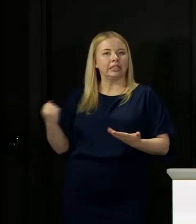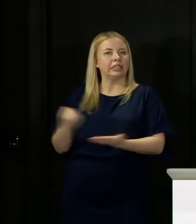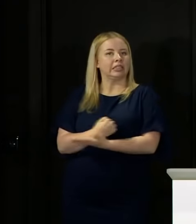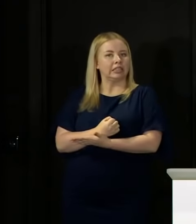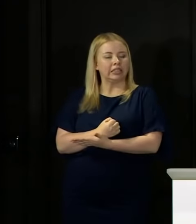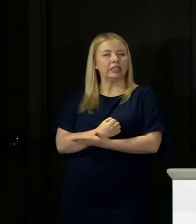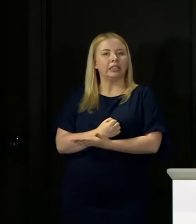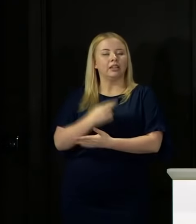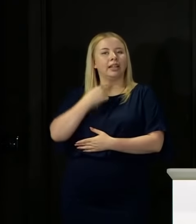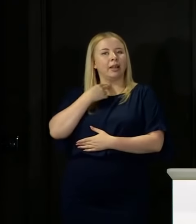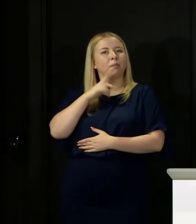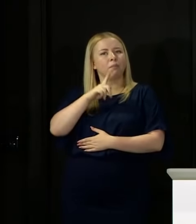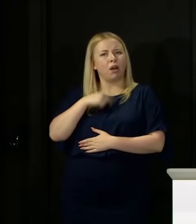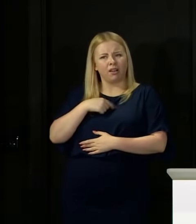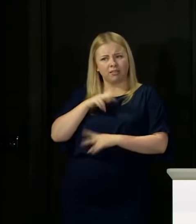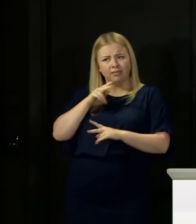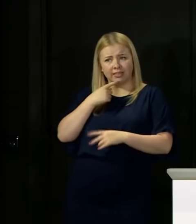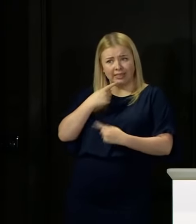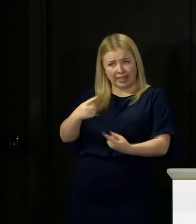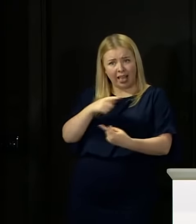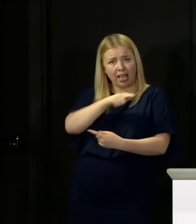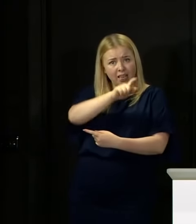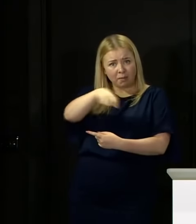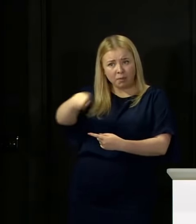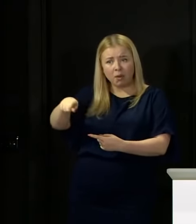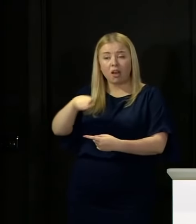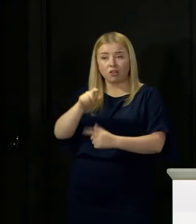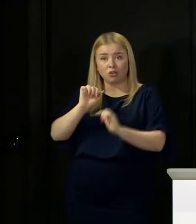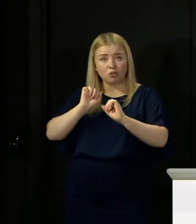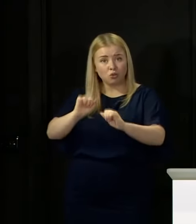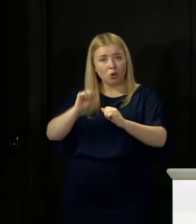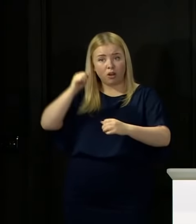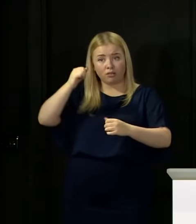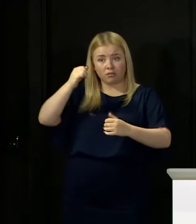to look young people in the eye and say that your results are credible and you deserve